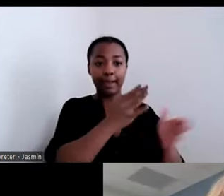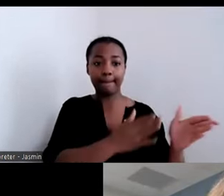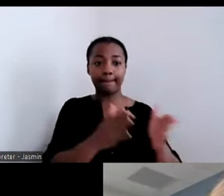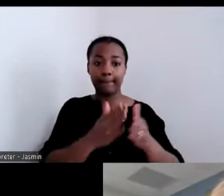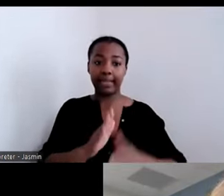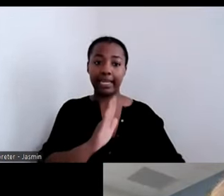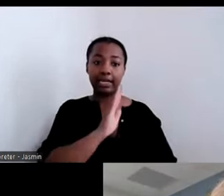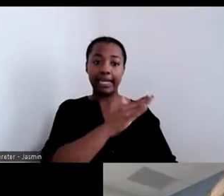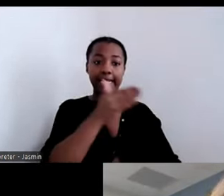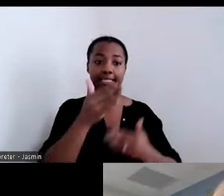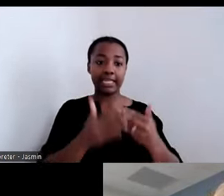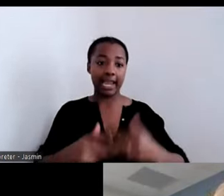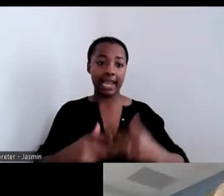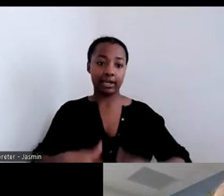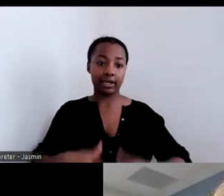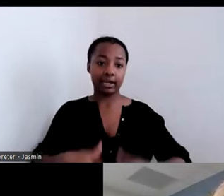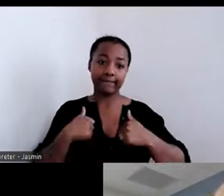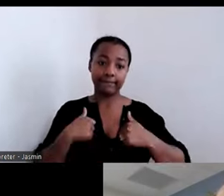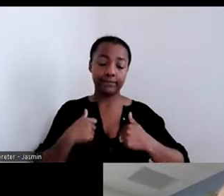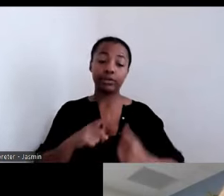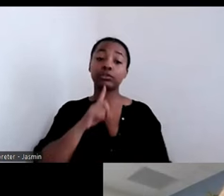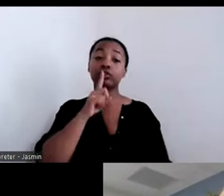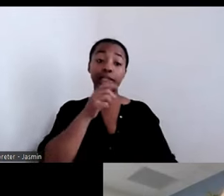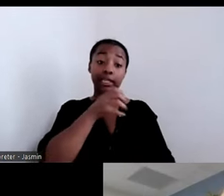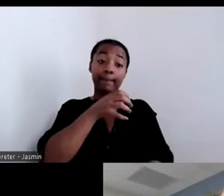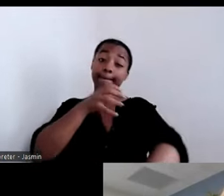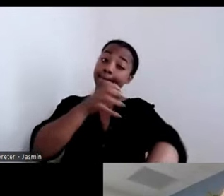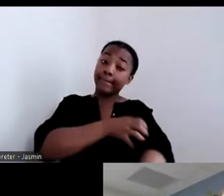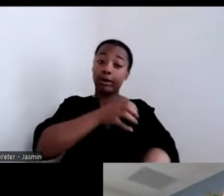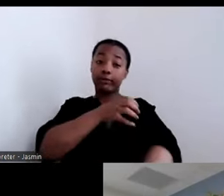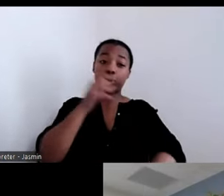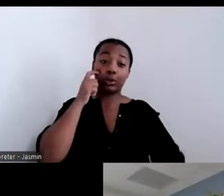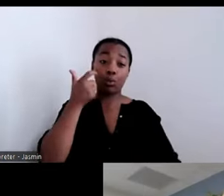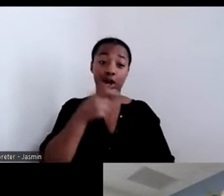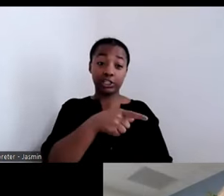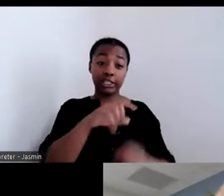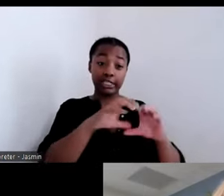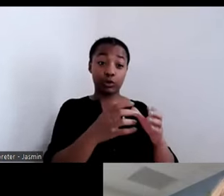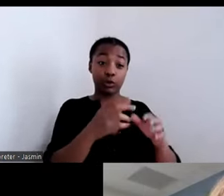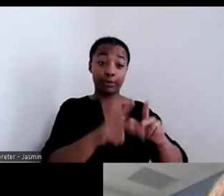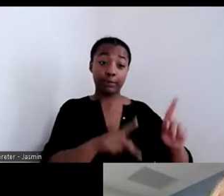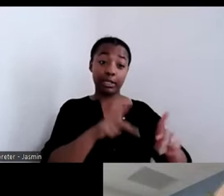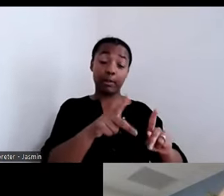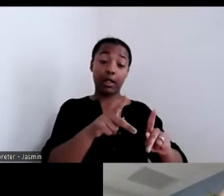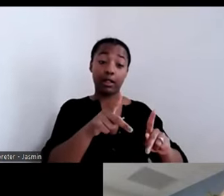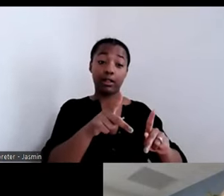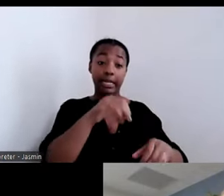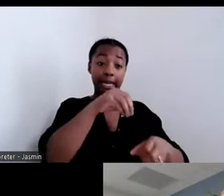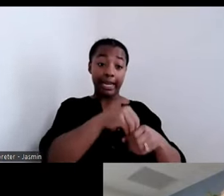watch this group of people, in the community that he had created outside of a